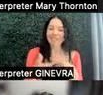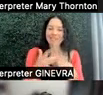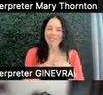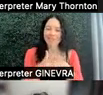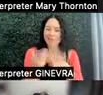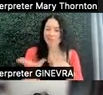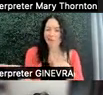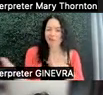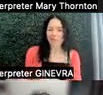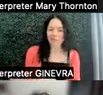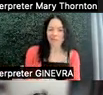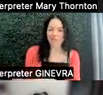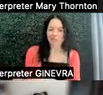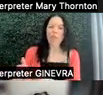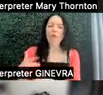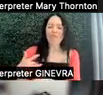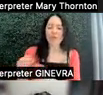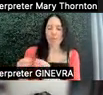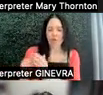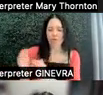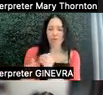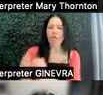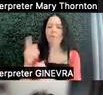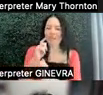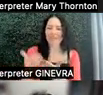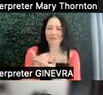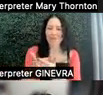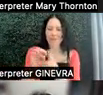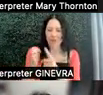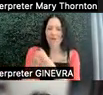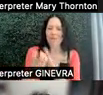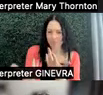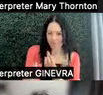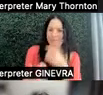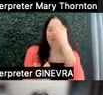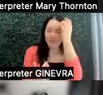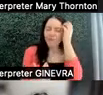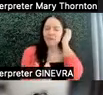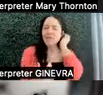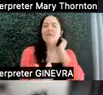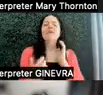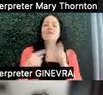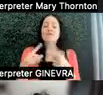will make them feel more comfortable in a different environment. And so when we see these things, we